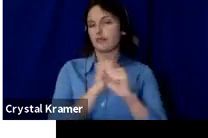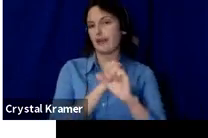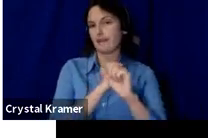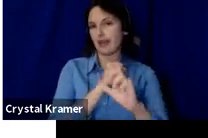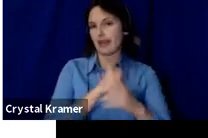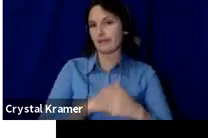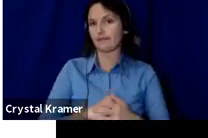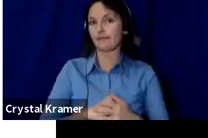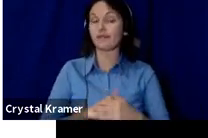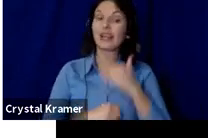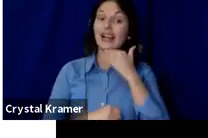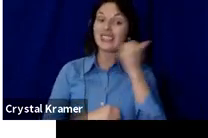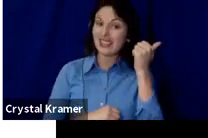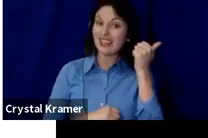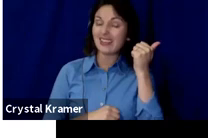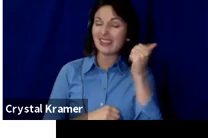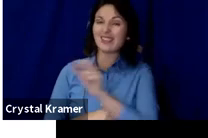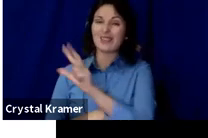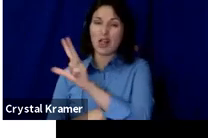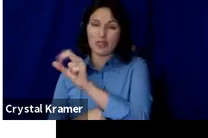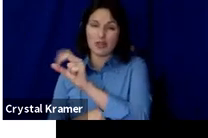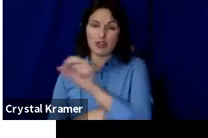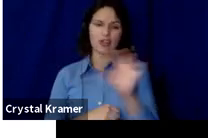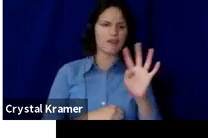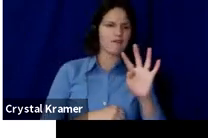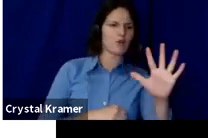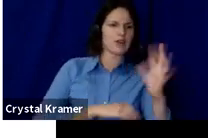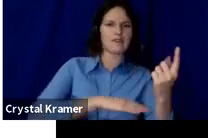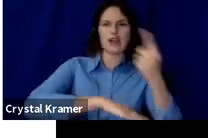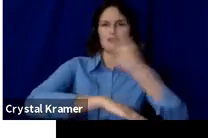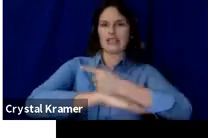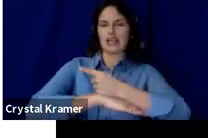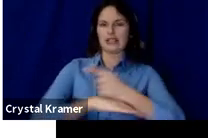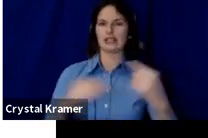Ideally 30 to 45 days.